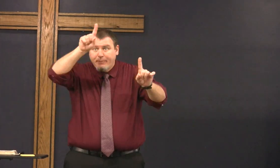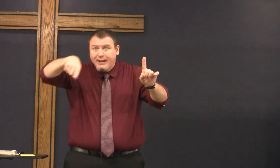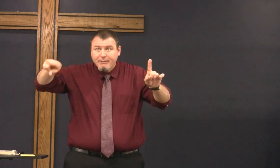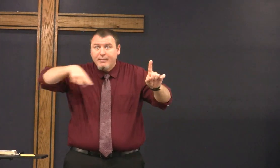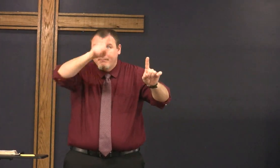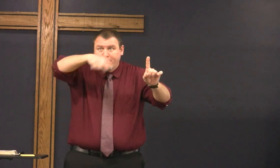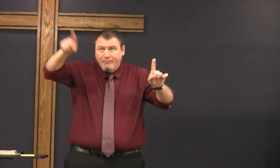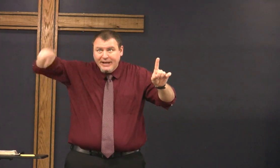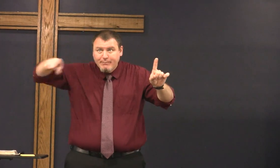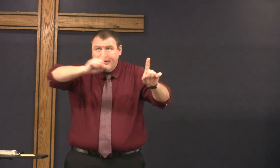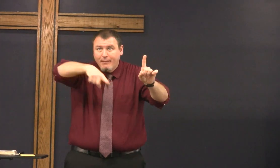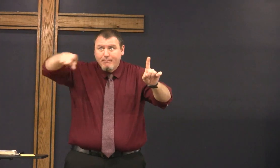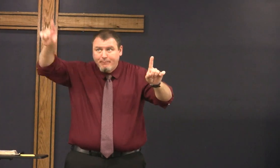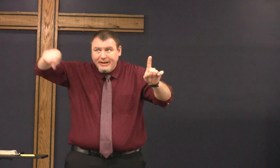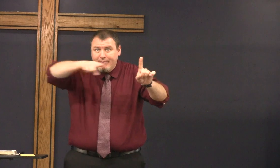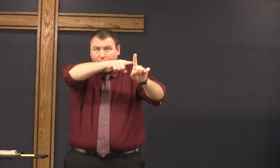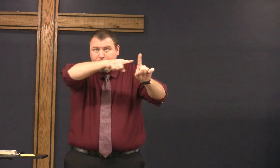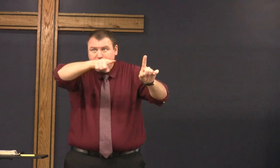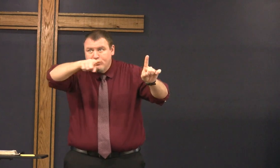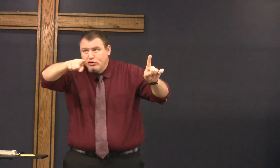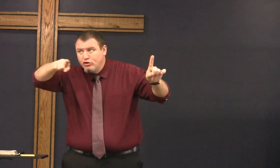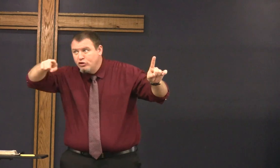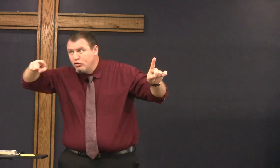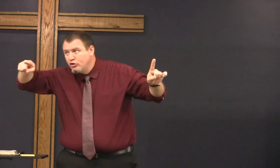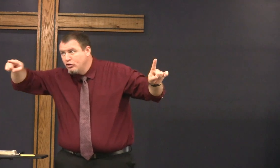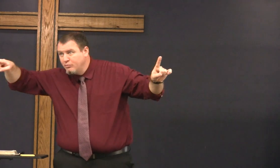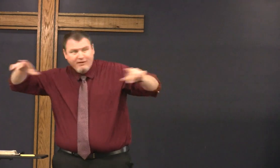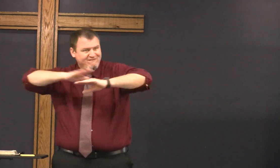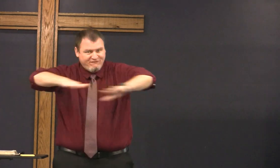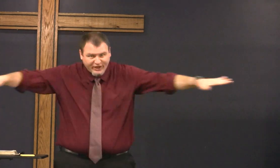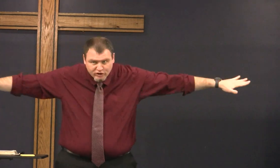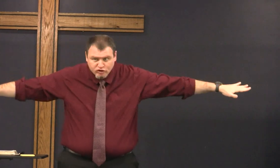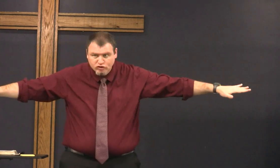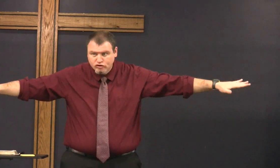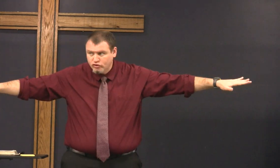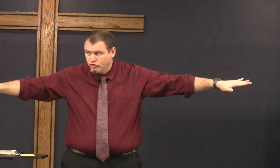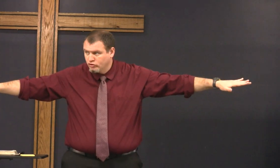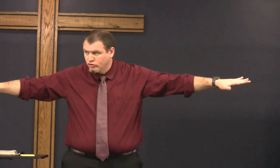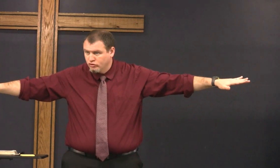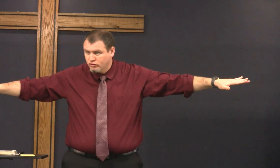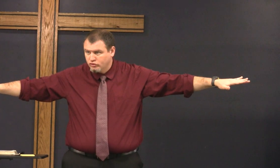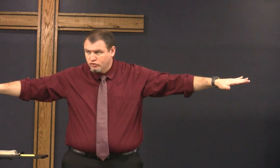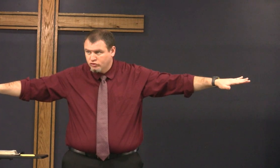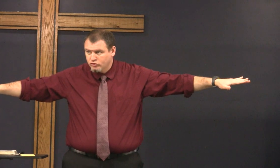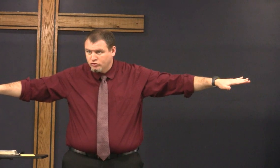his heart stopped beating you could have seen the flat line he was dead